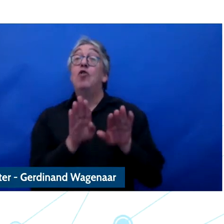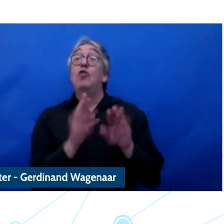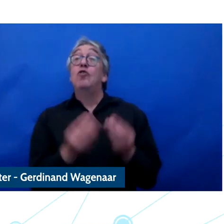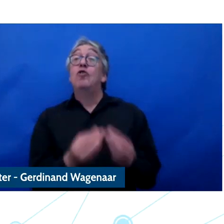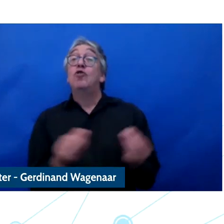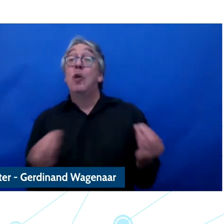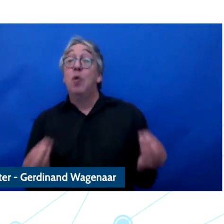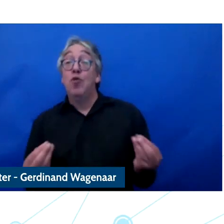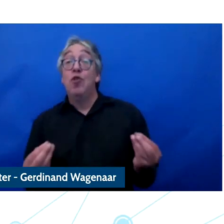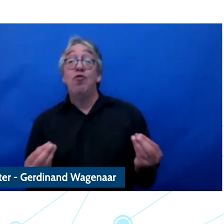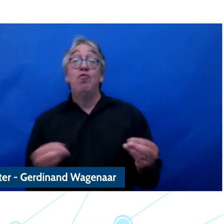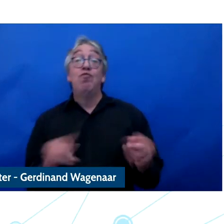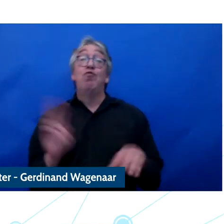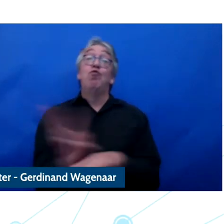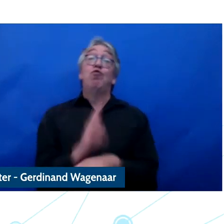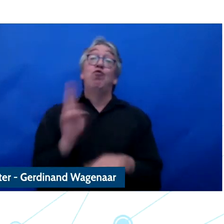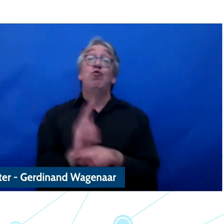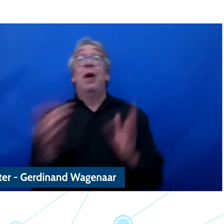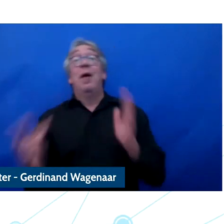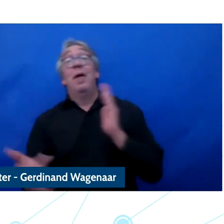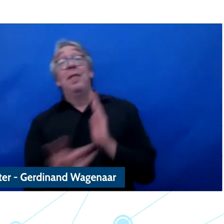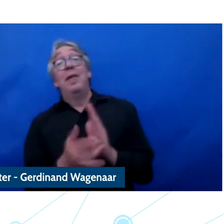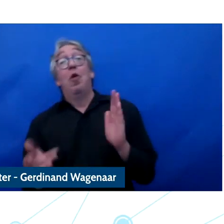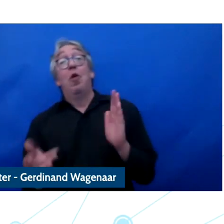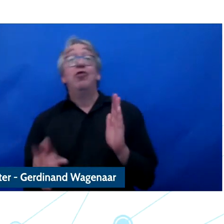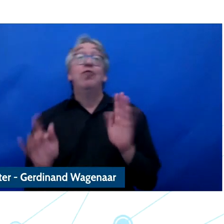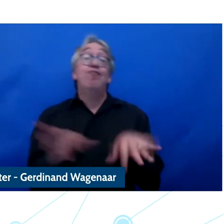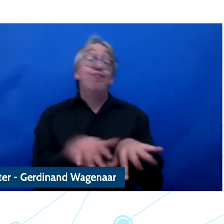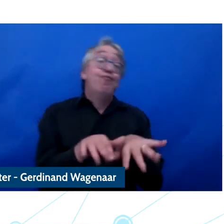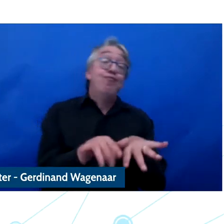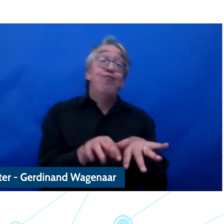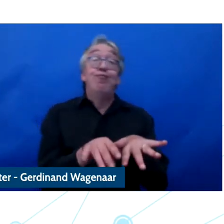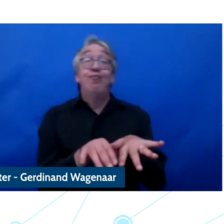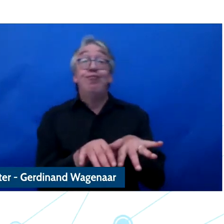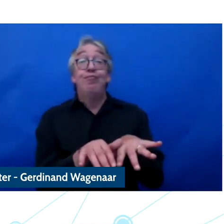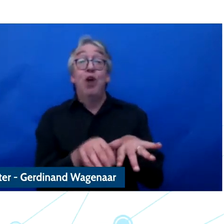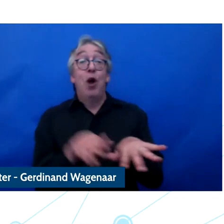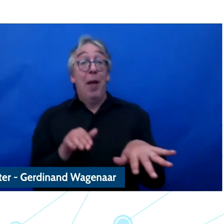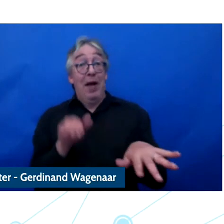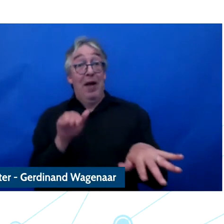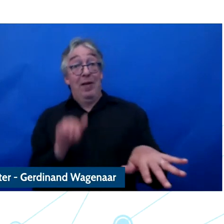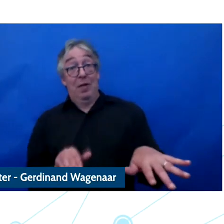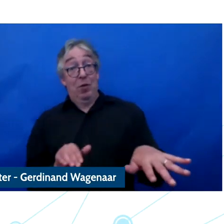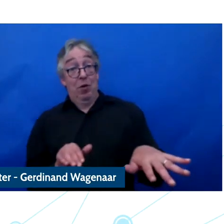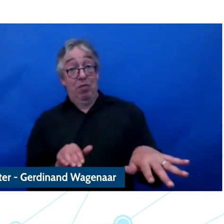and or developed for them and therefore they do not have to abide by the data